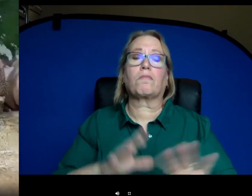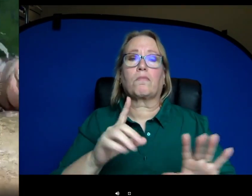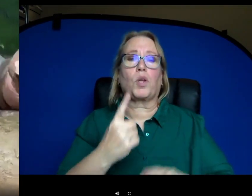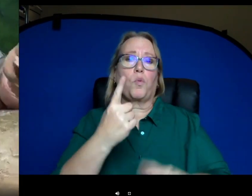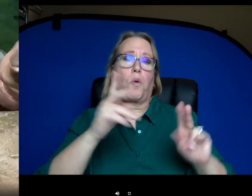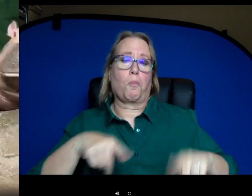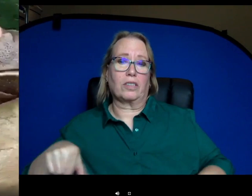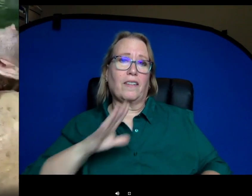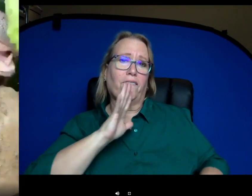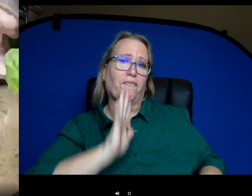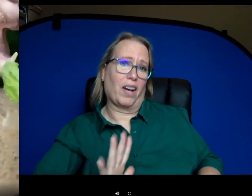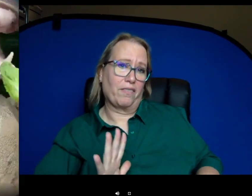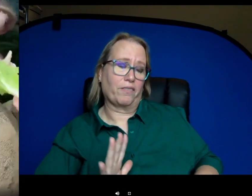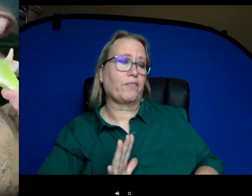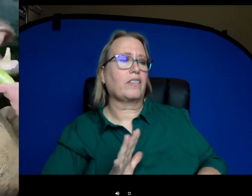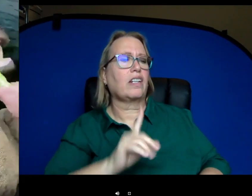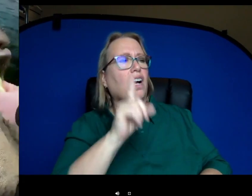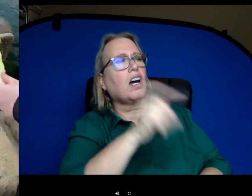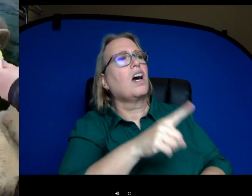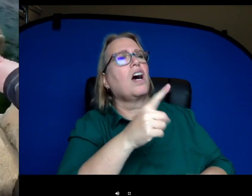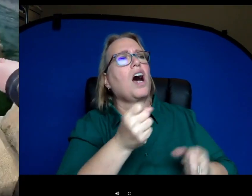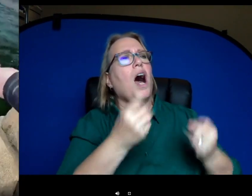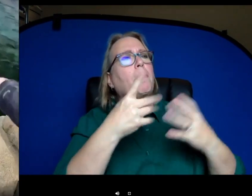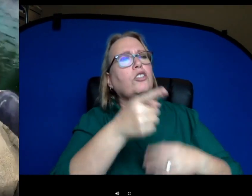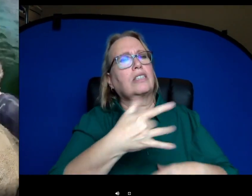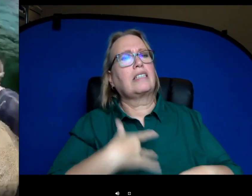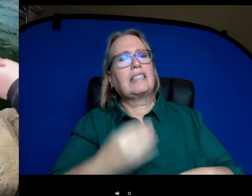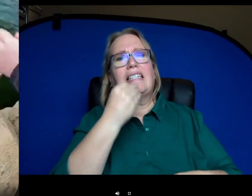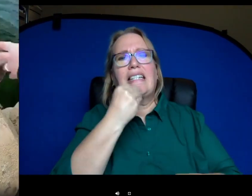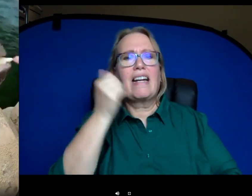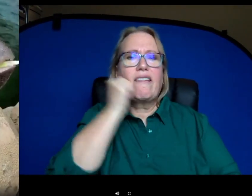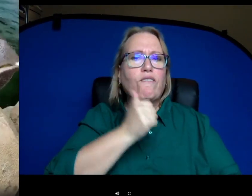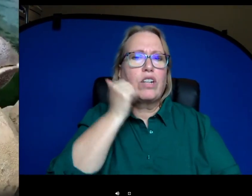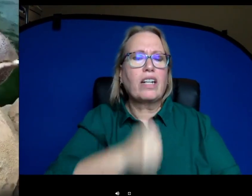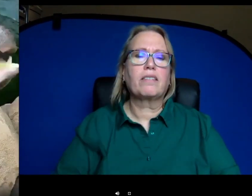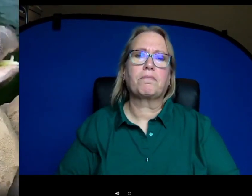is asking "how much do hippos eat in a day?" It's a really good question.